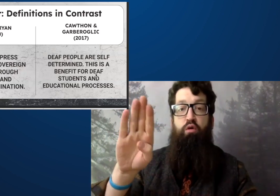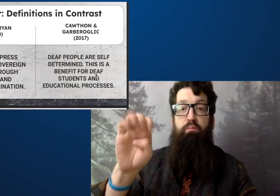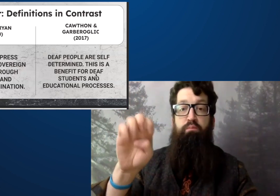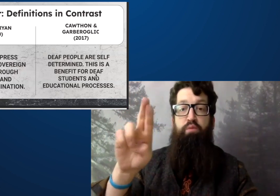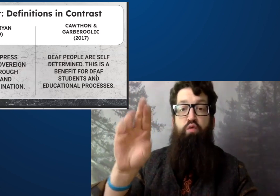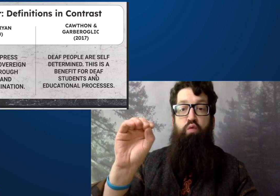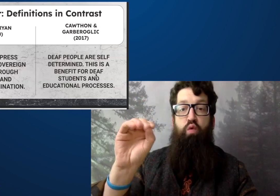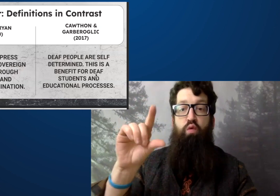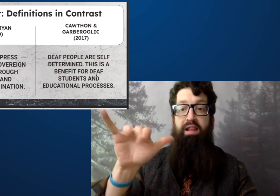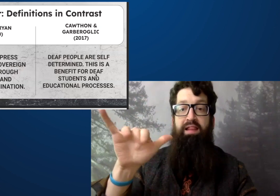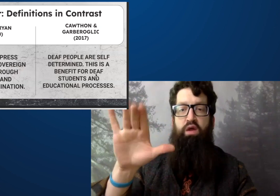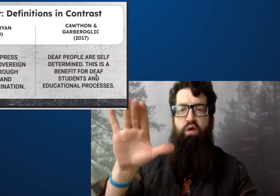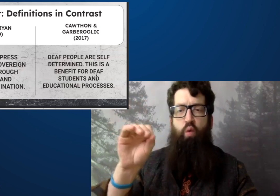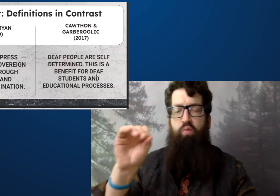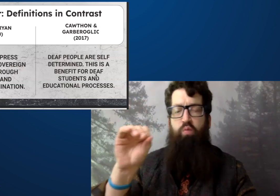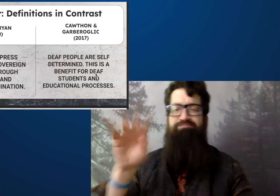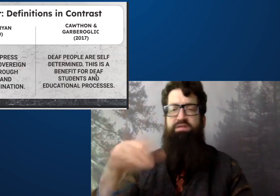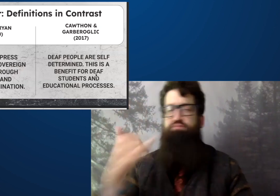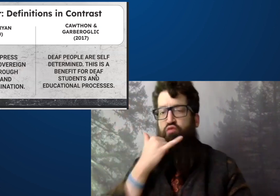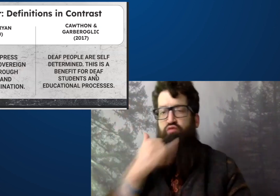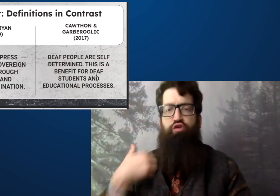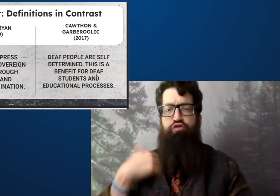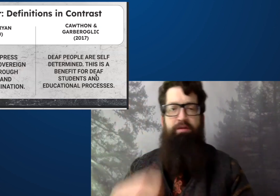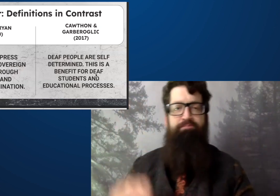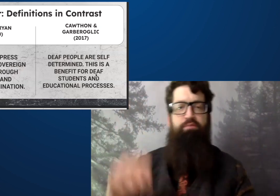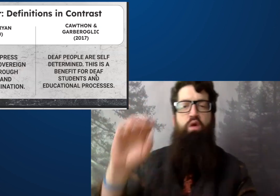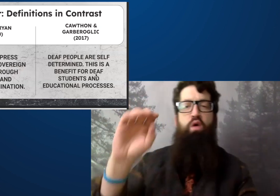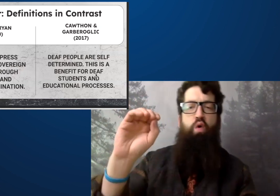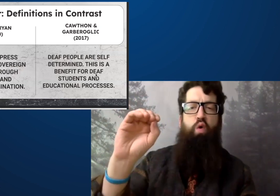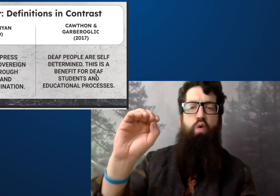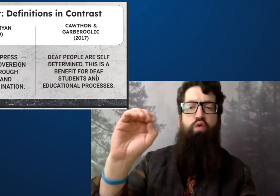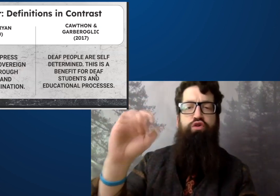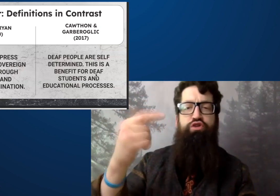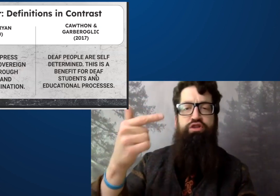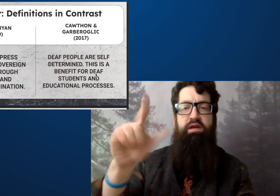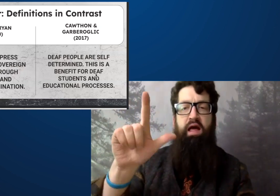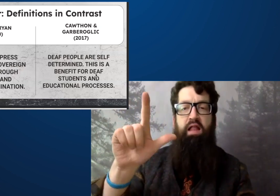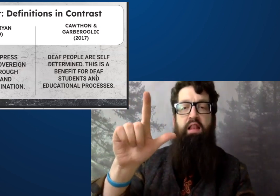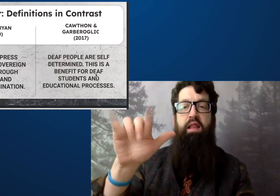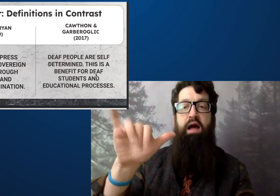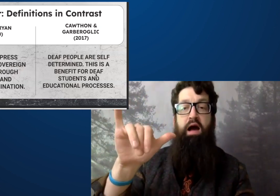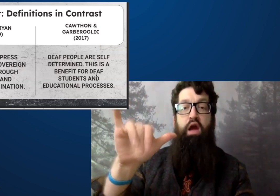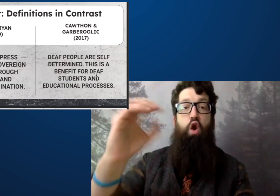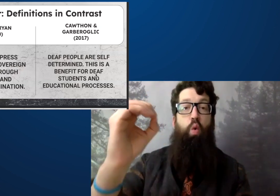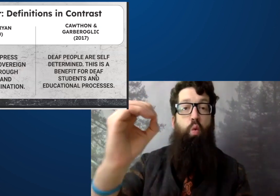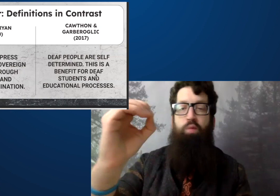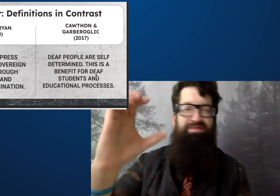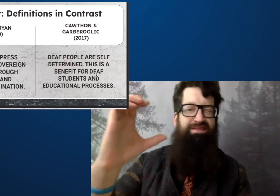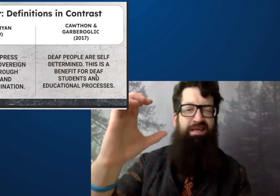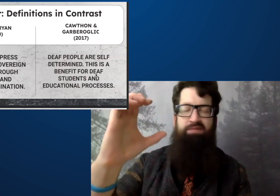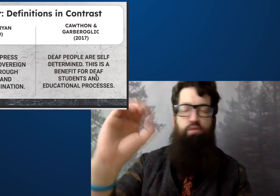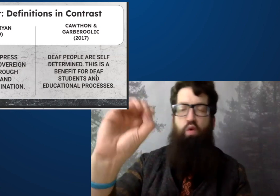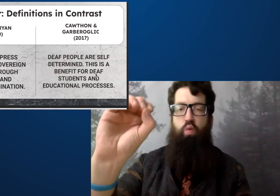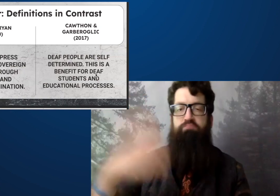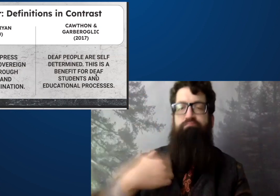Cathon and Gabarolclick may have spelled that incorrectly.